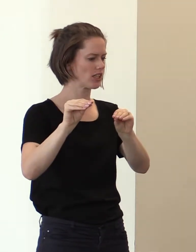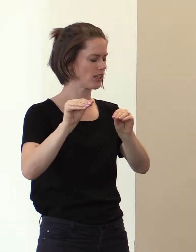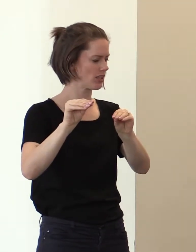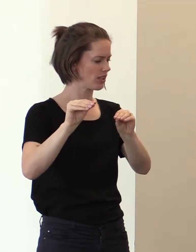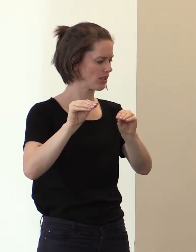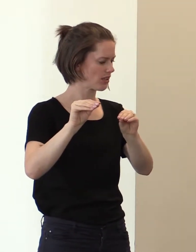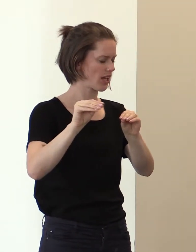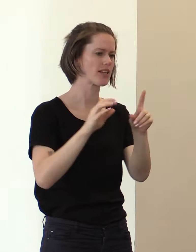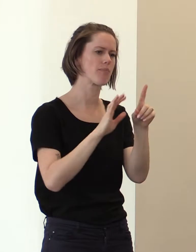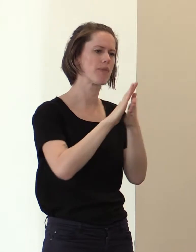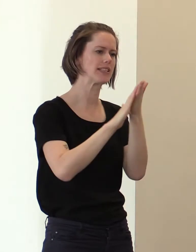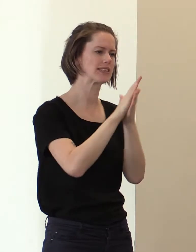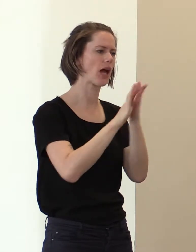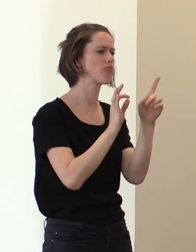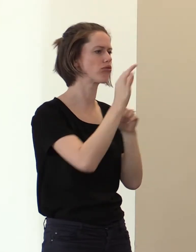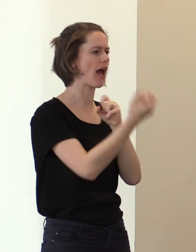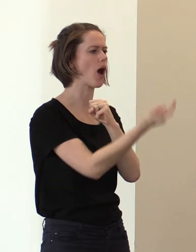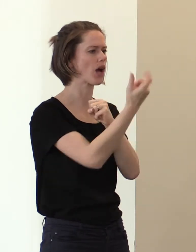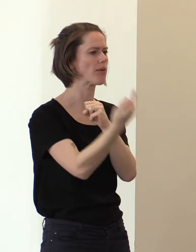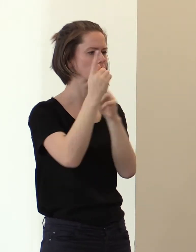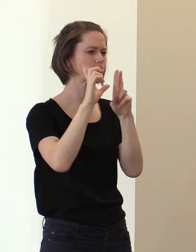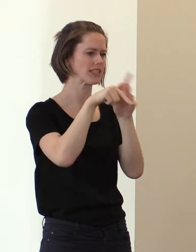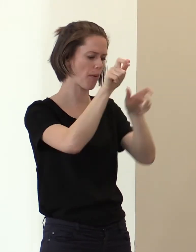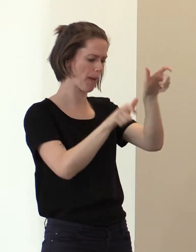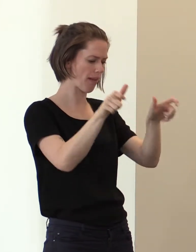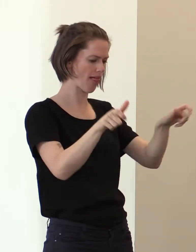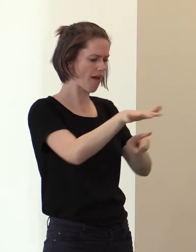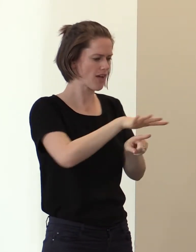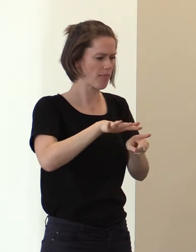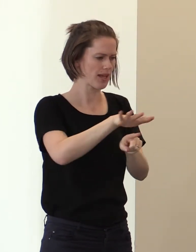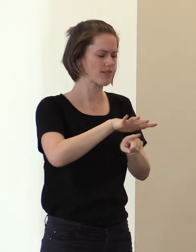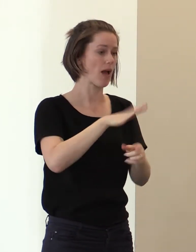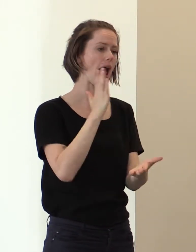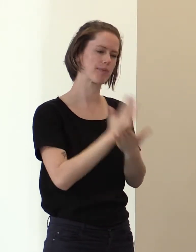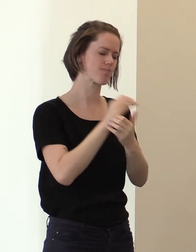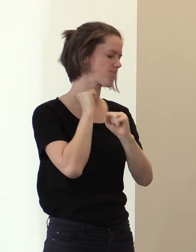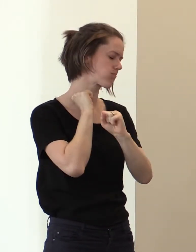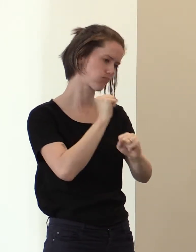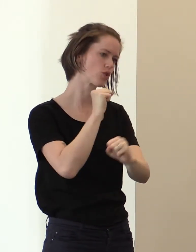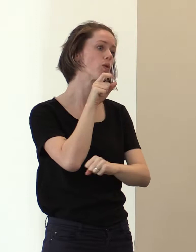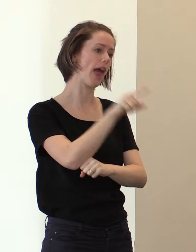outcomes for disabled people and their families we are absolutely committed to that.